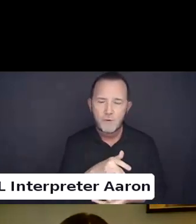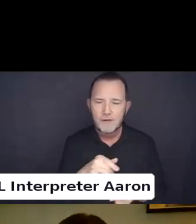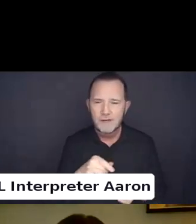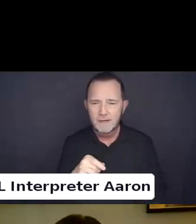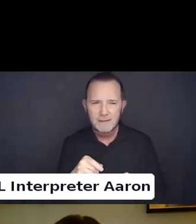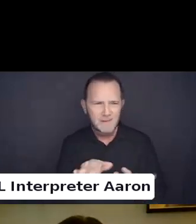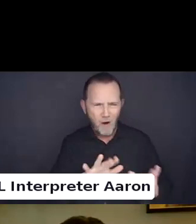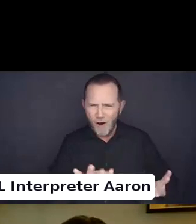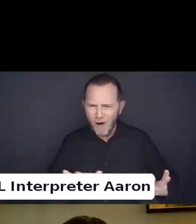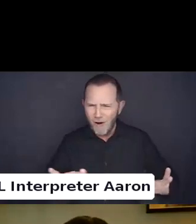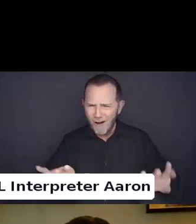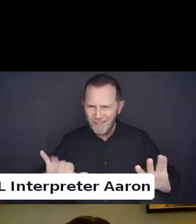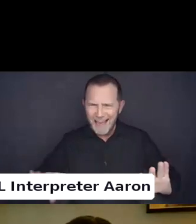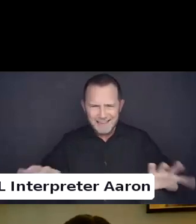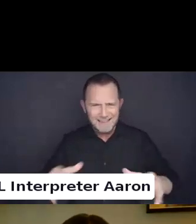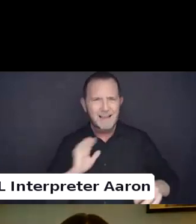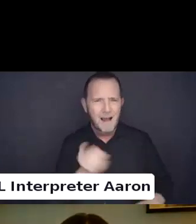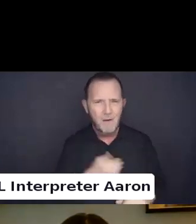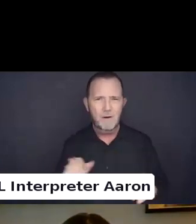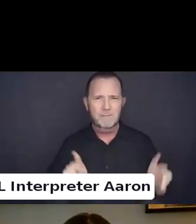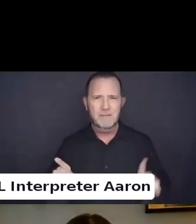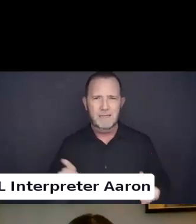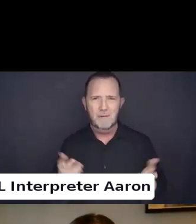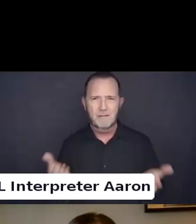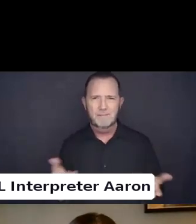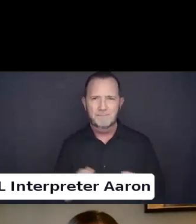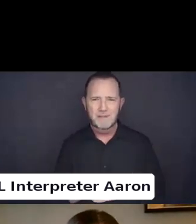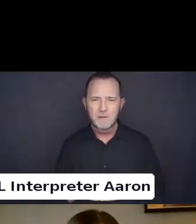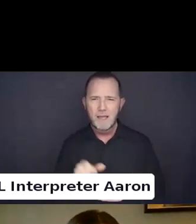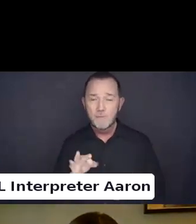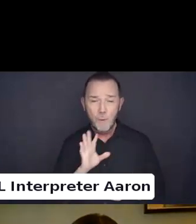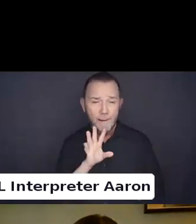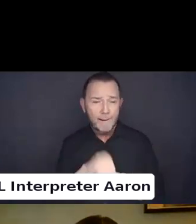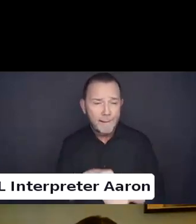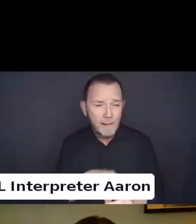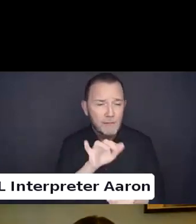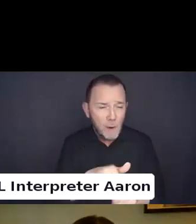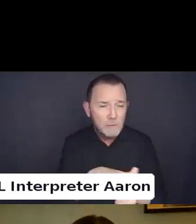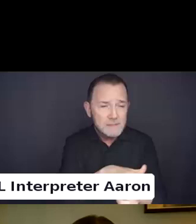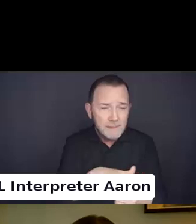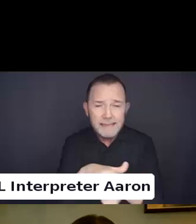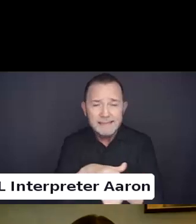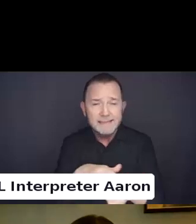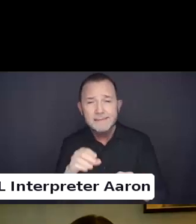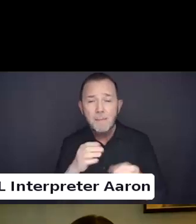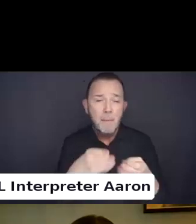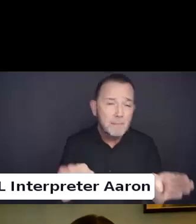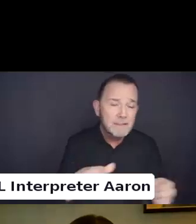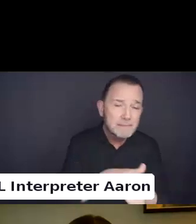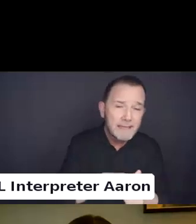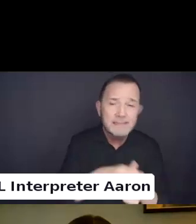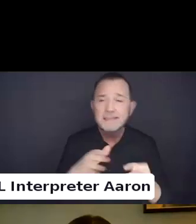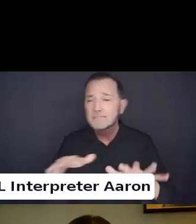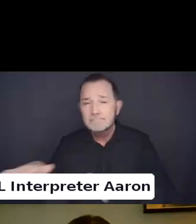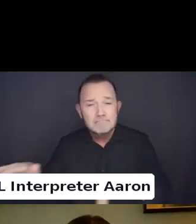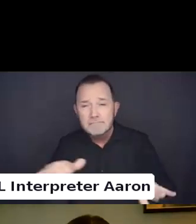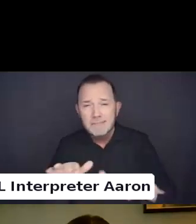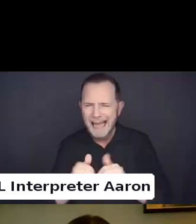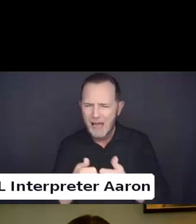How do we hold all of those issues when we are working in those spaces?